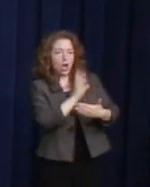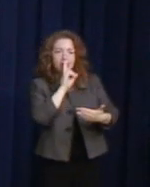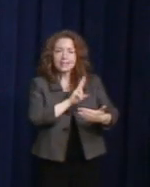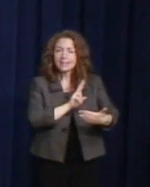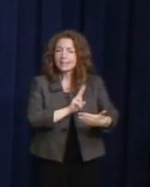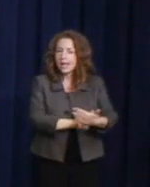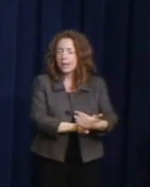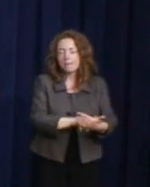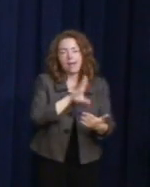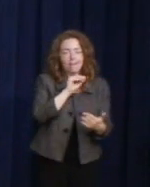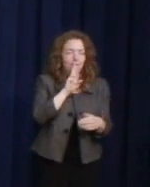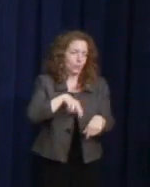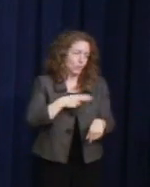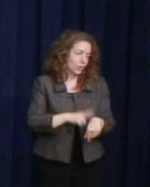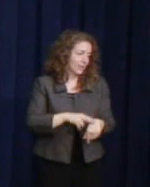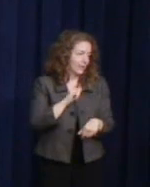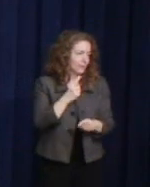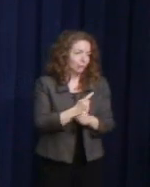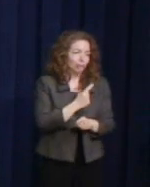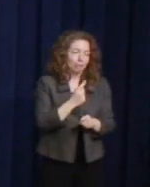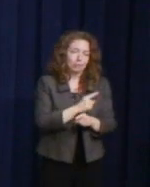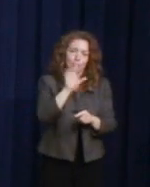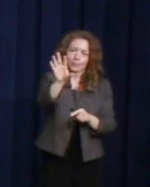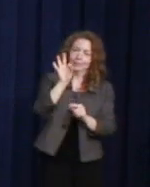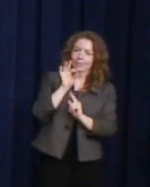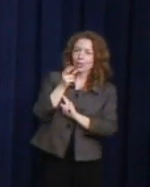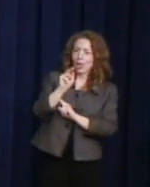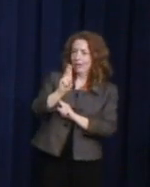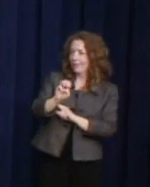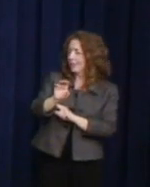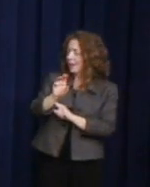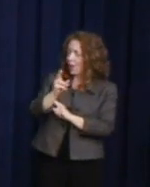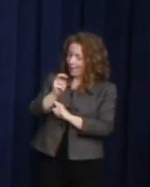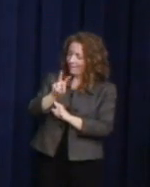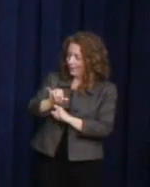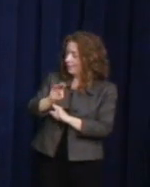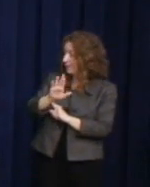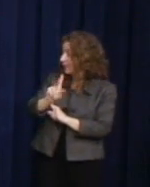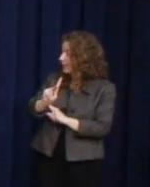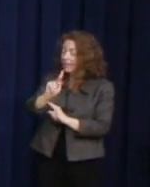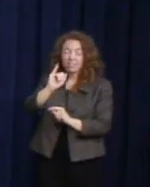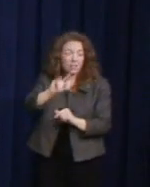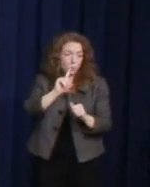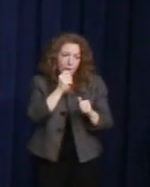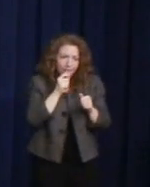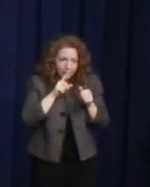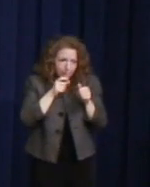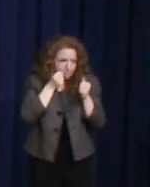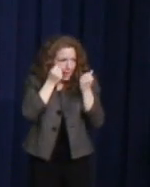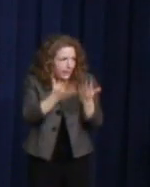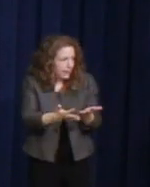It's only the latest in a cascade of victories for the community for the signal. Of course we talk about DOMA